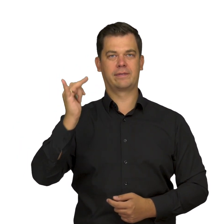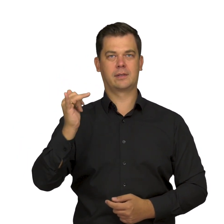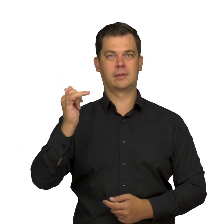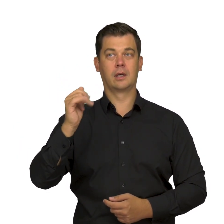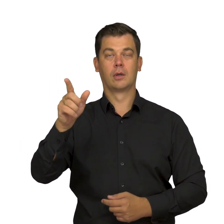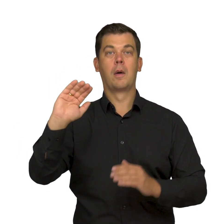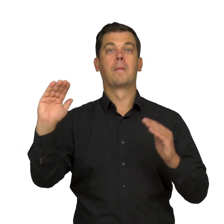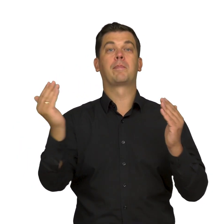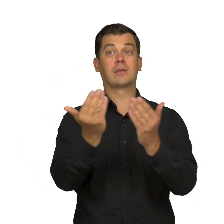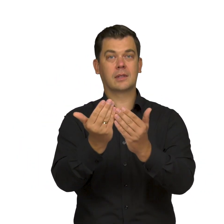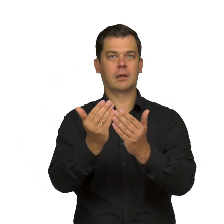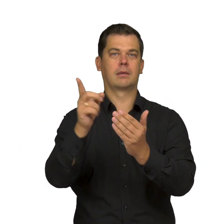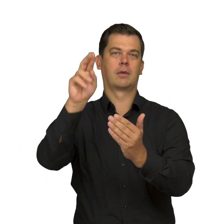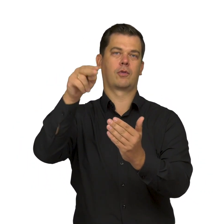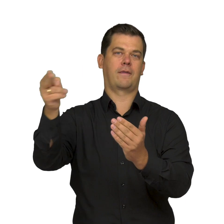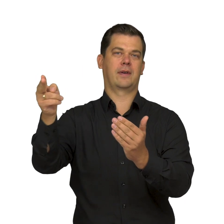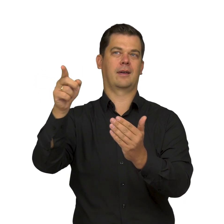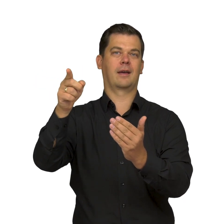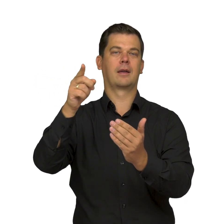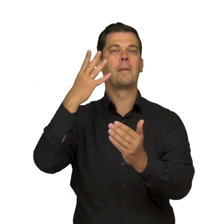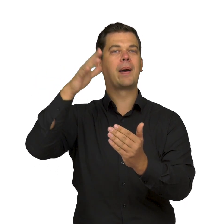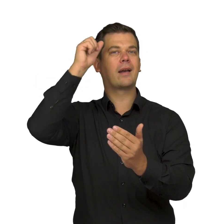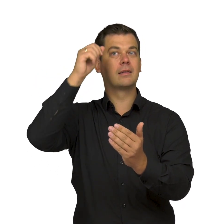who met the Norwegian painter in Berlin